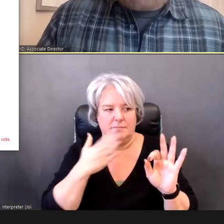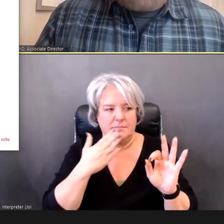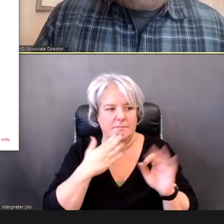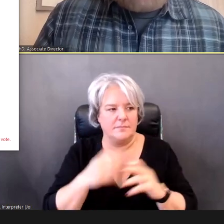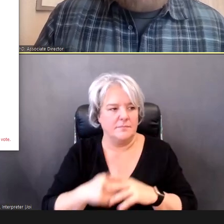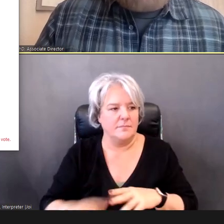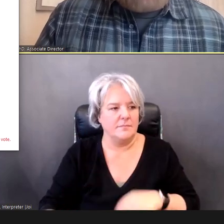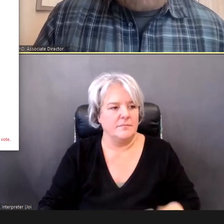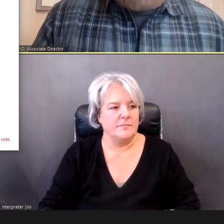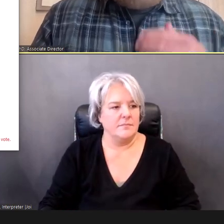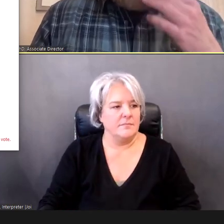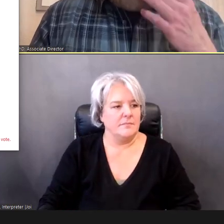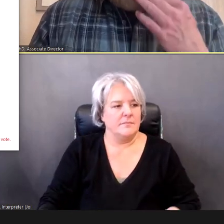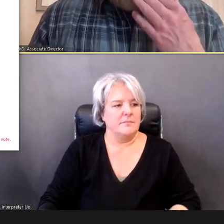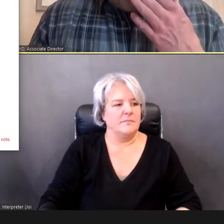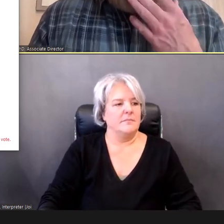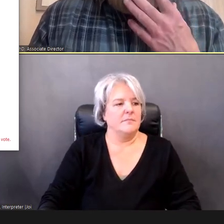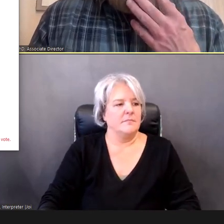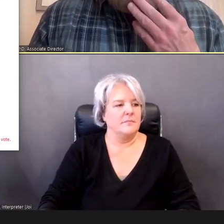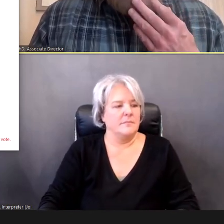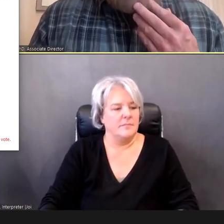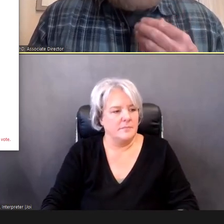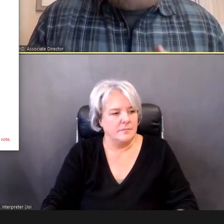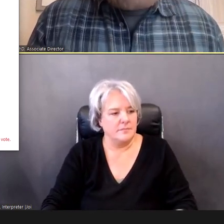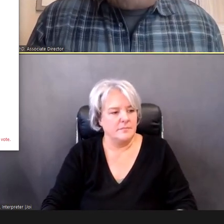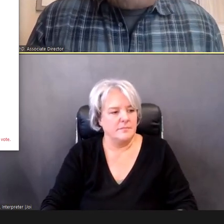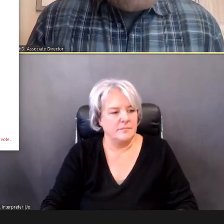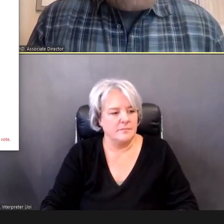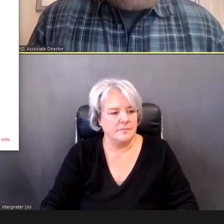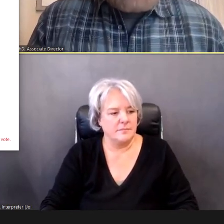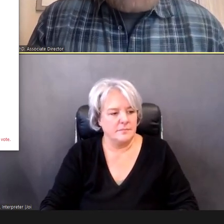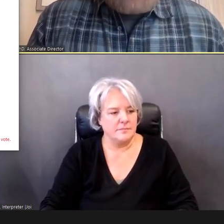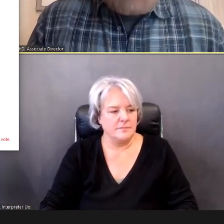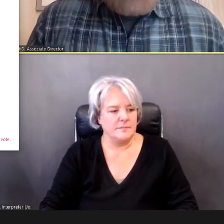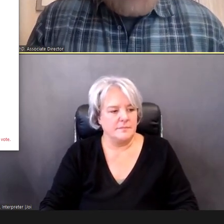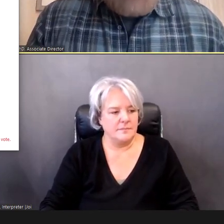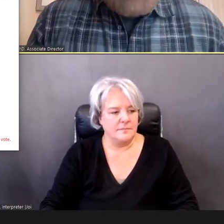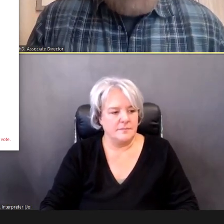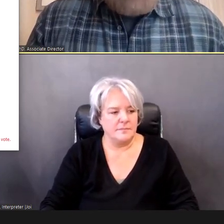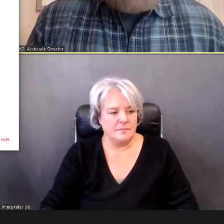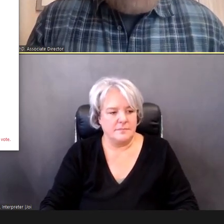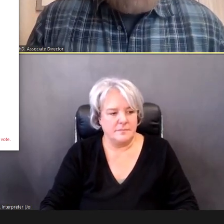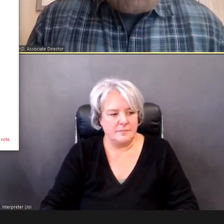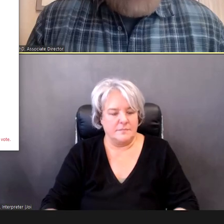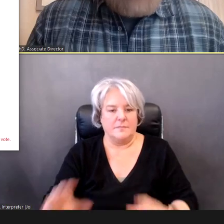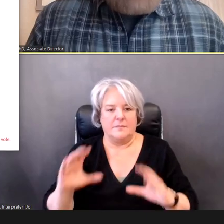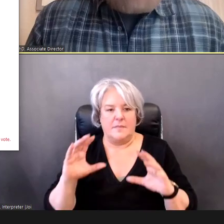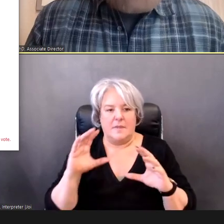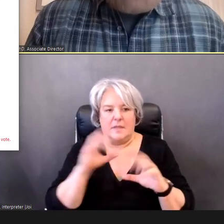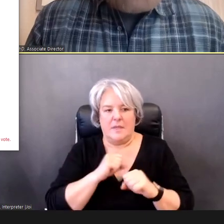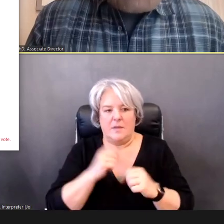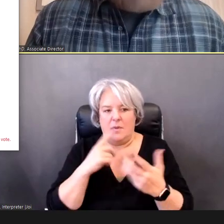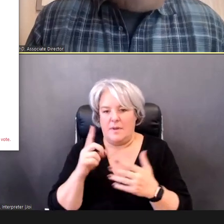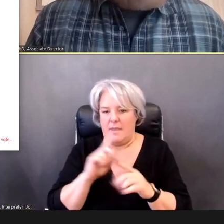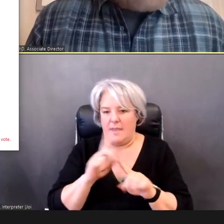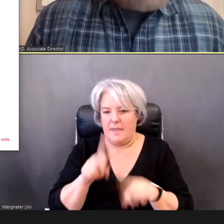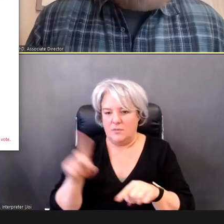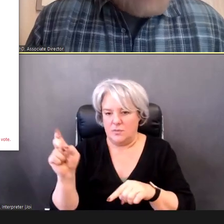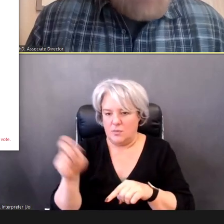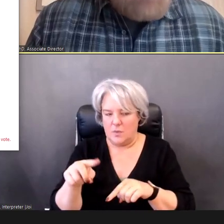The second poll question, there we go, now we want you to answer this question about what you would recommend, not that you're using